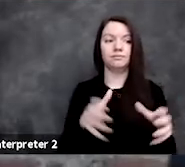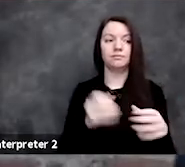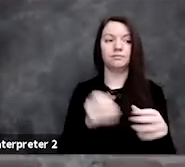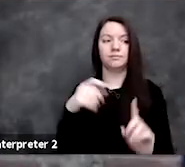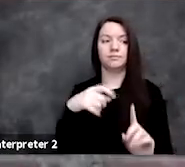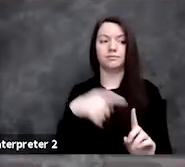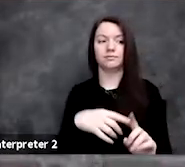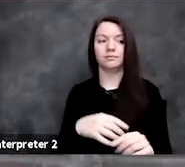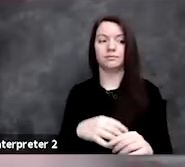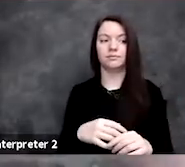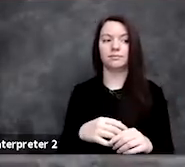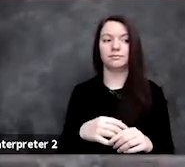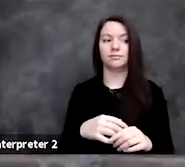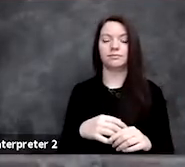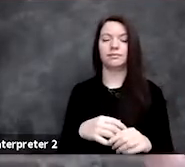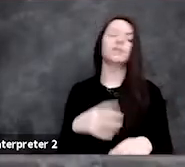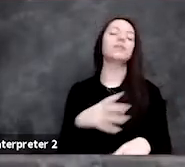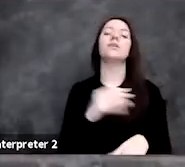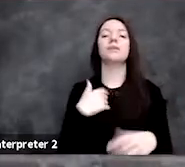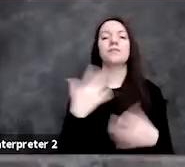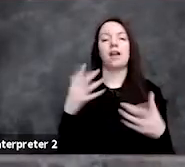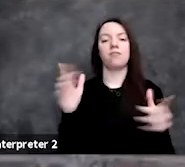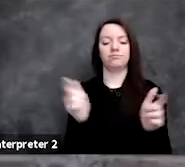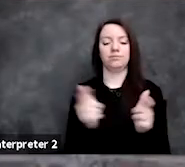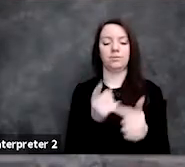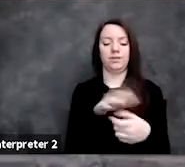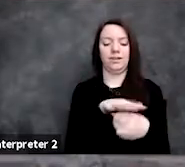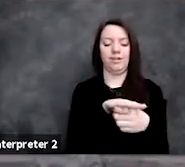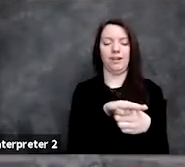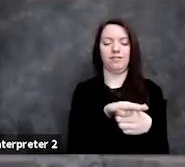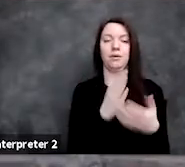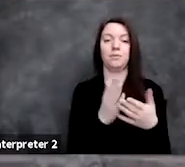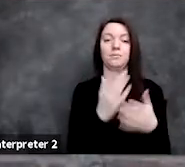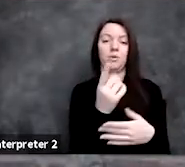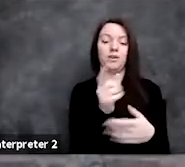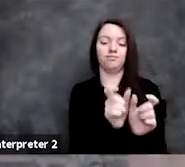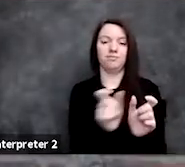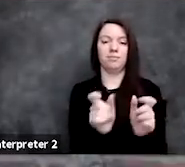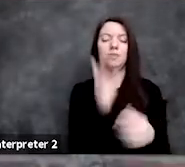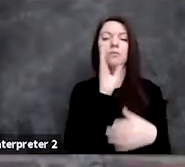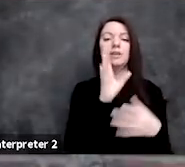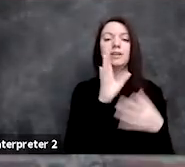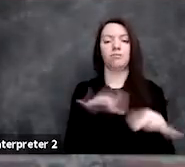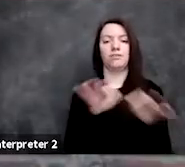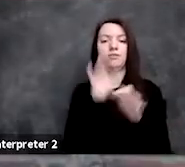So we've narrowed it down to a region, probably one of the genes in this region is relevant to the disease, which gene is it?